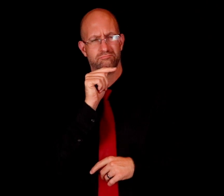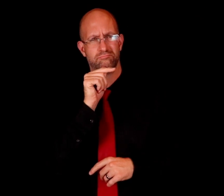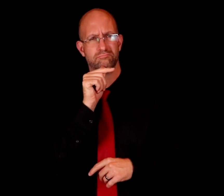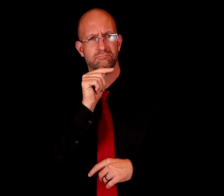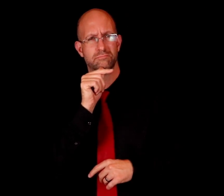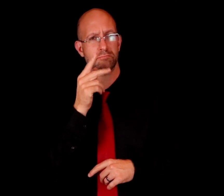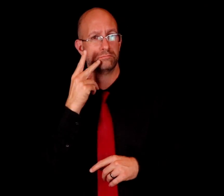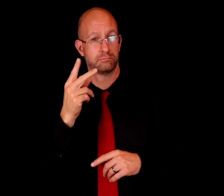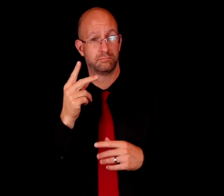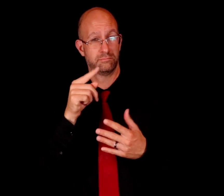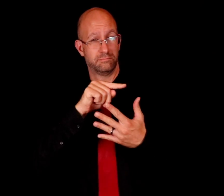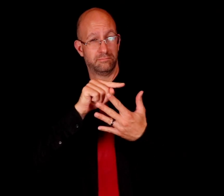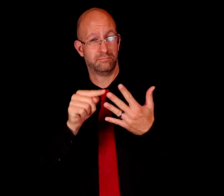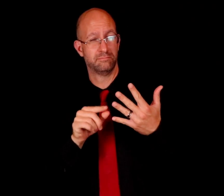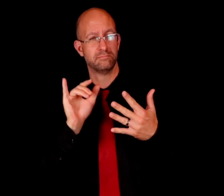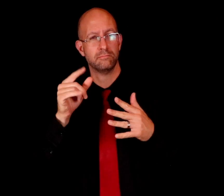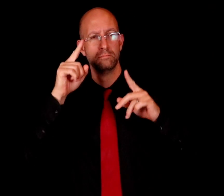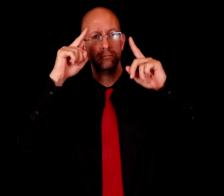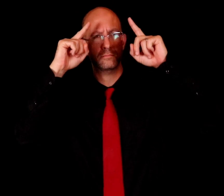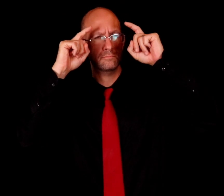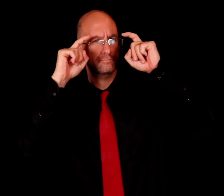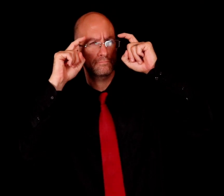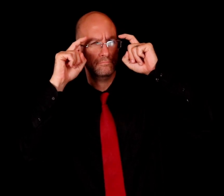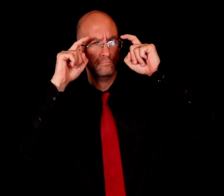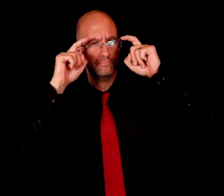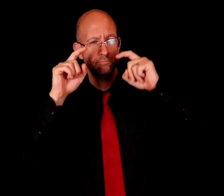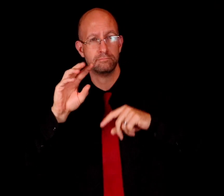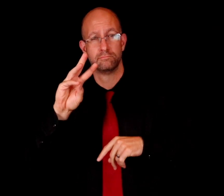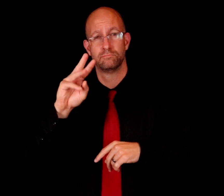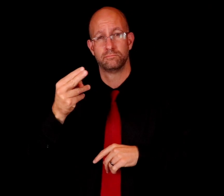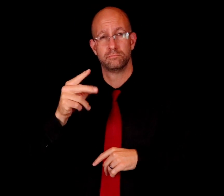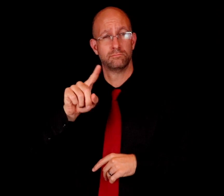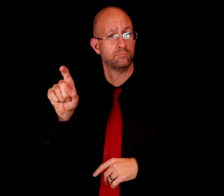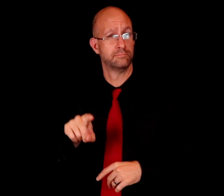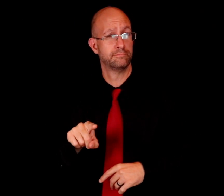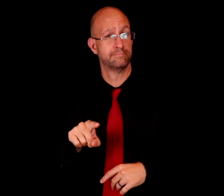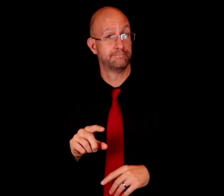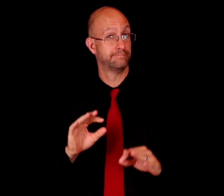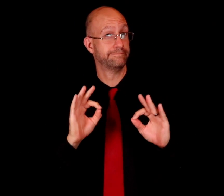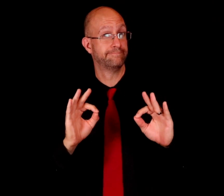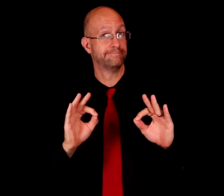So you see in these WH-questions, I lowered my eyebrows. Okay, good.